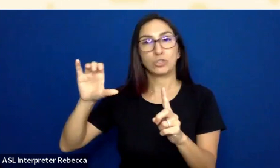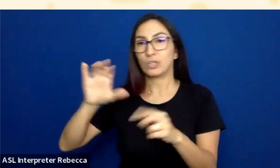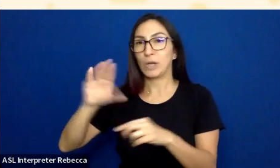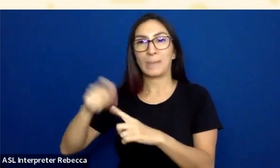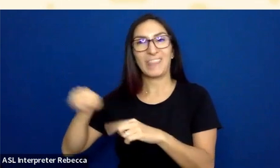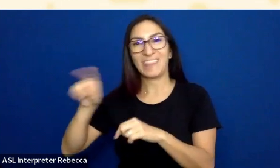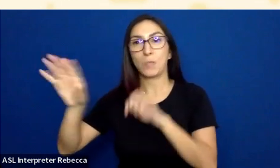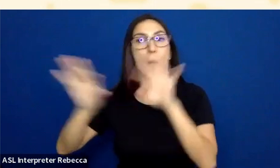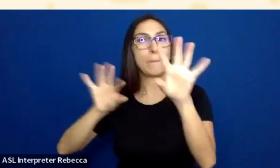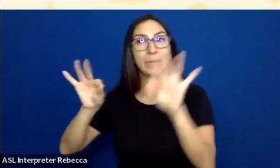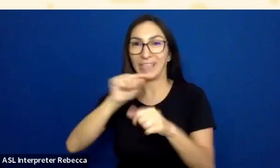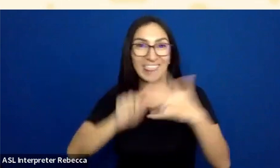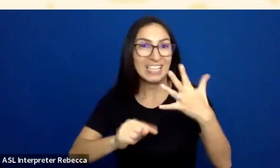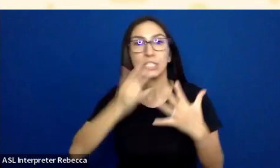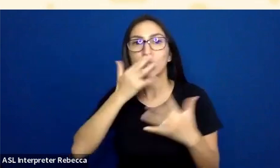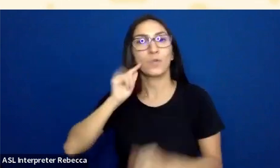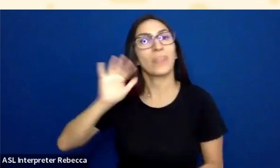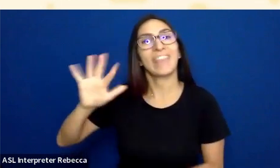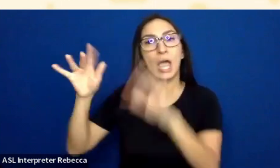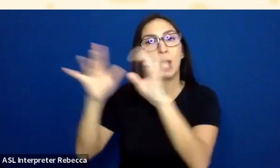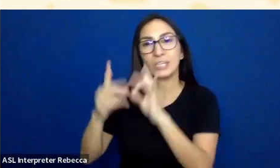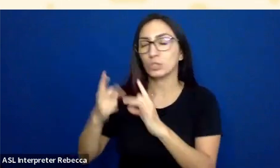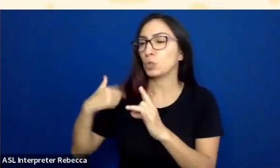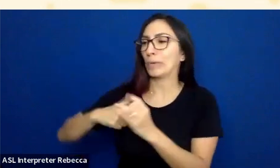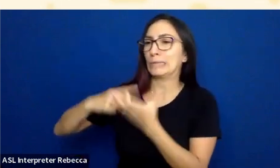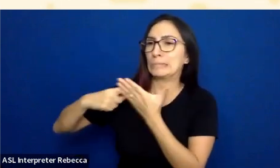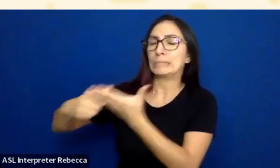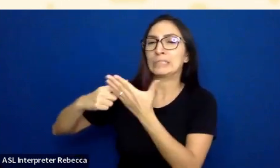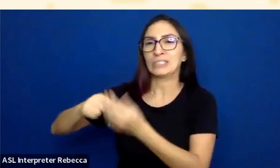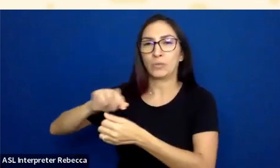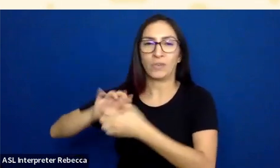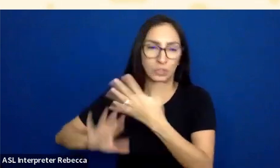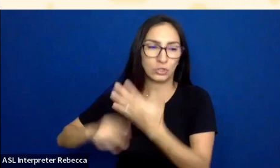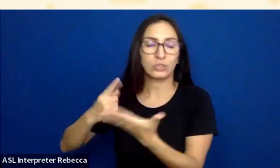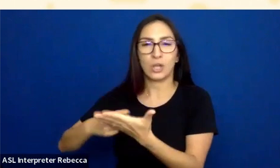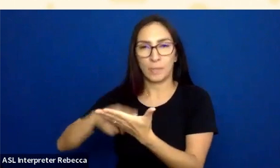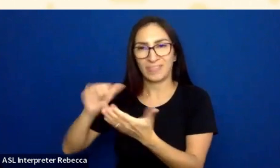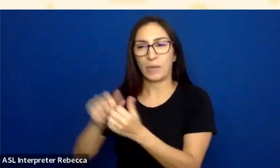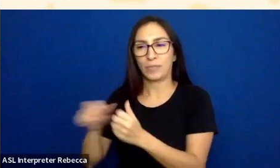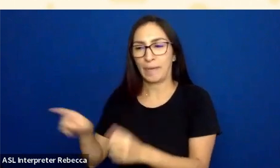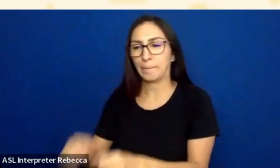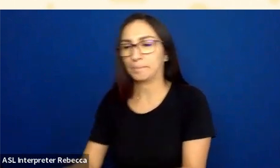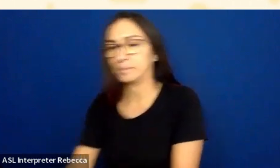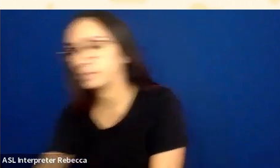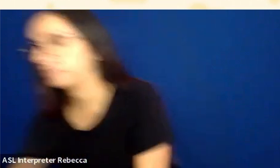This is the process we went through talking about this with them. First of all, you might think, Oh, no,